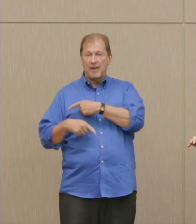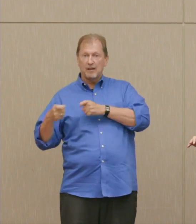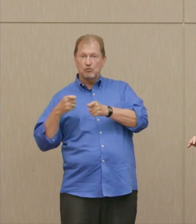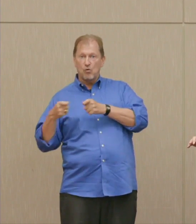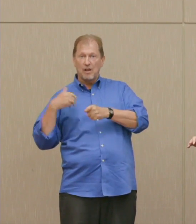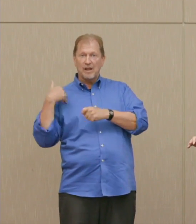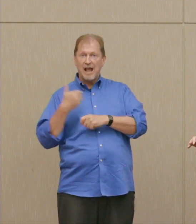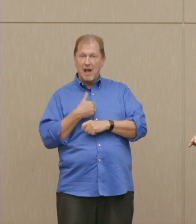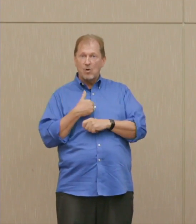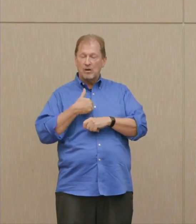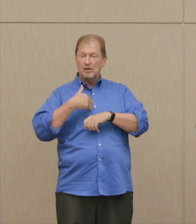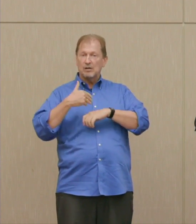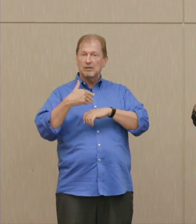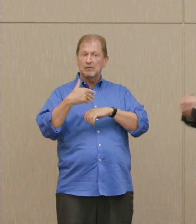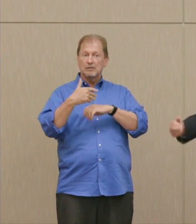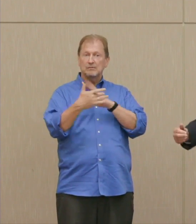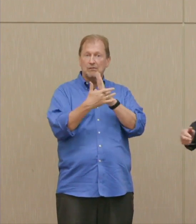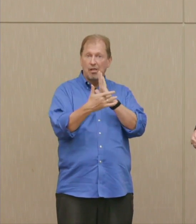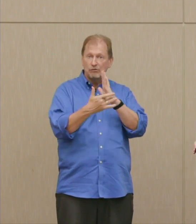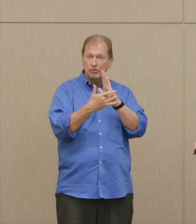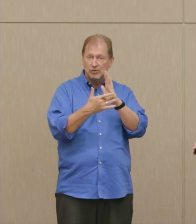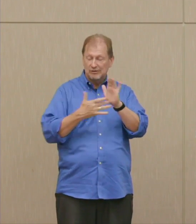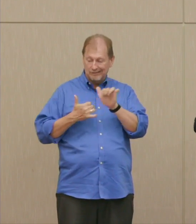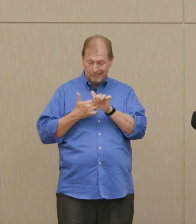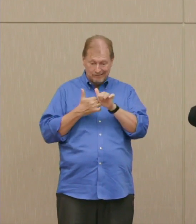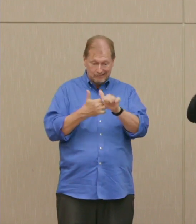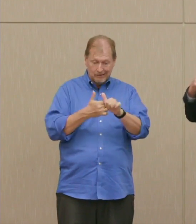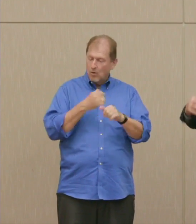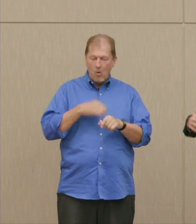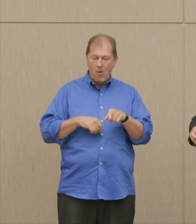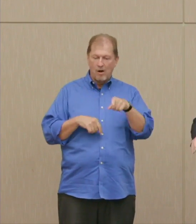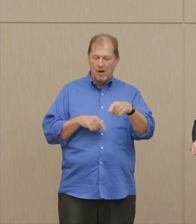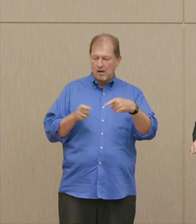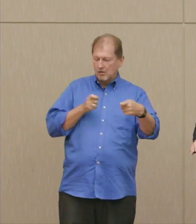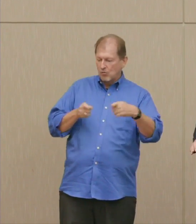power have ever caught up in the sense of have they even progressed actually.